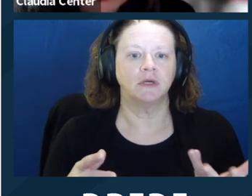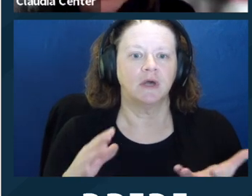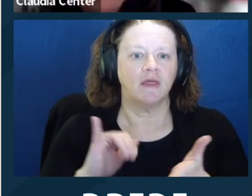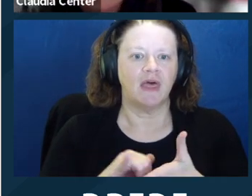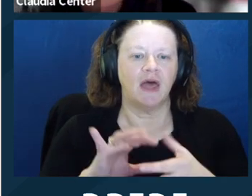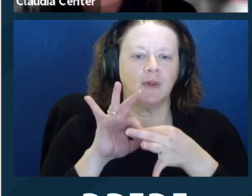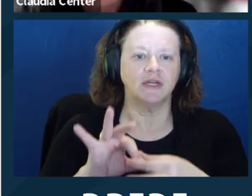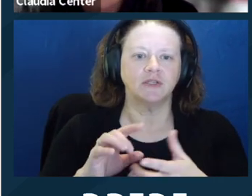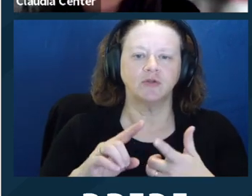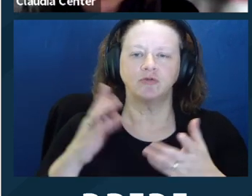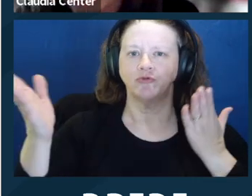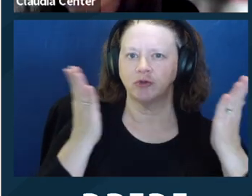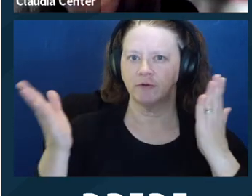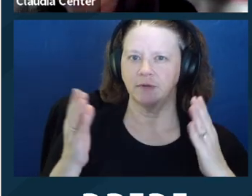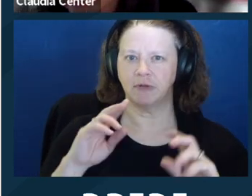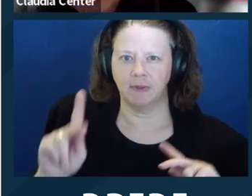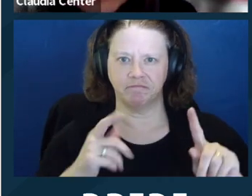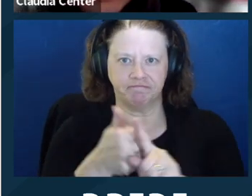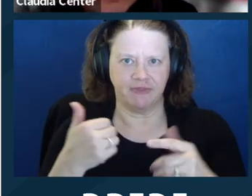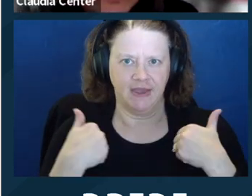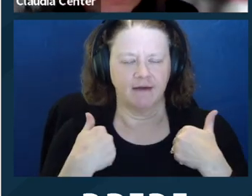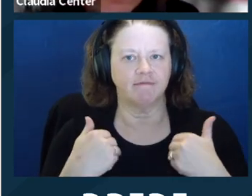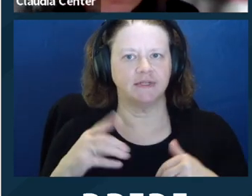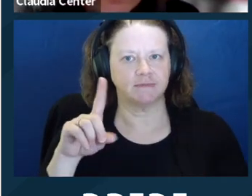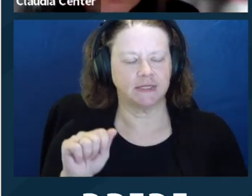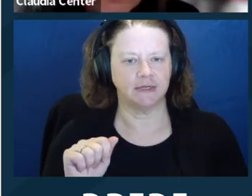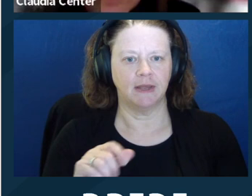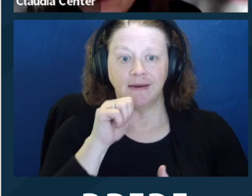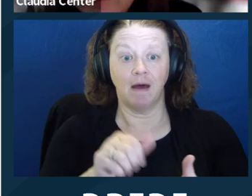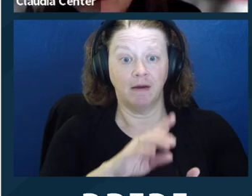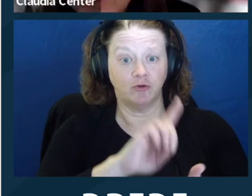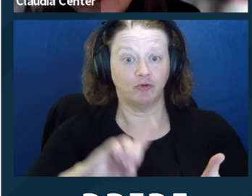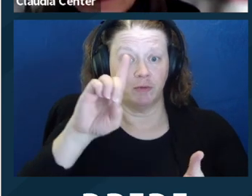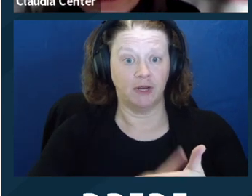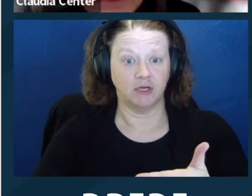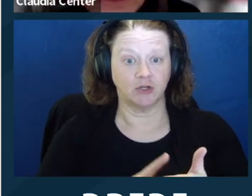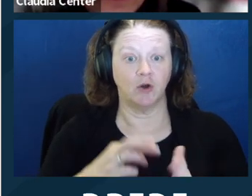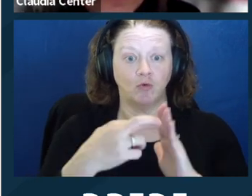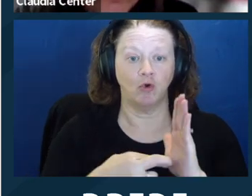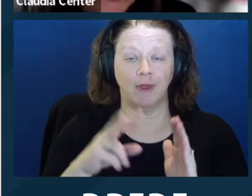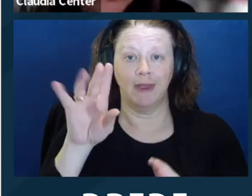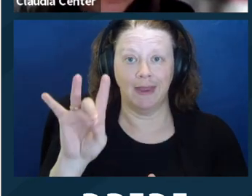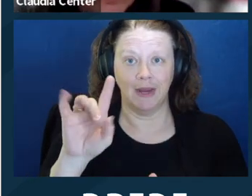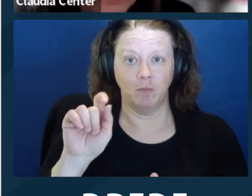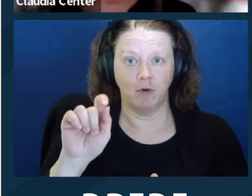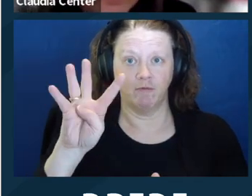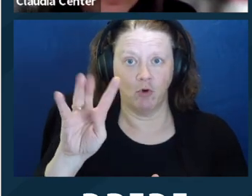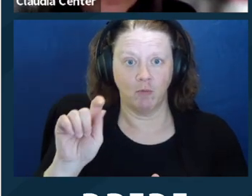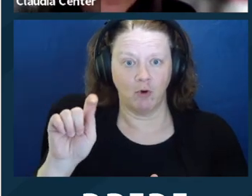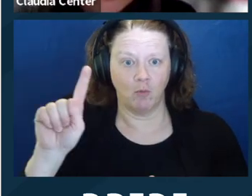Competence, rule 1.1. The client makes the decisions, rule 1.2.